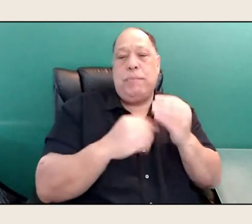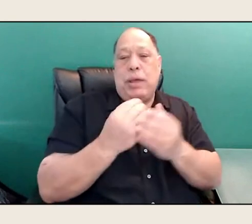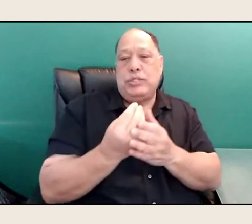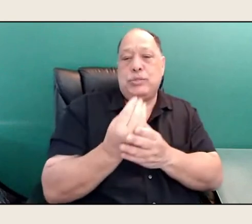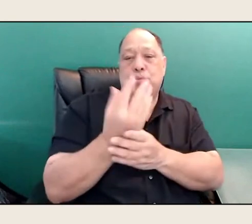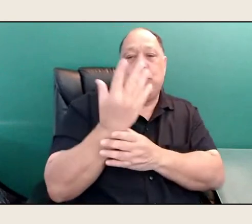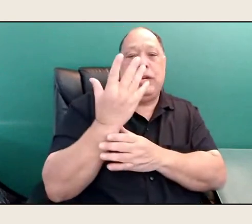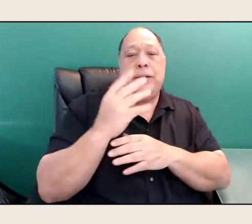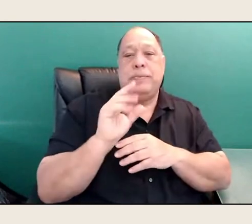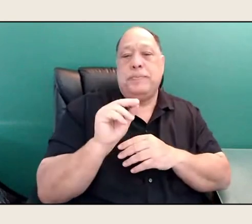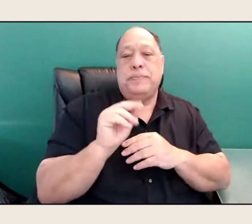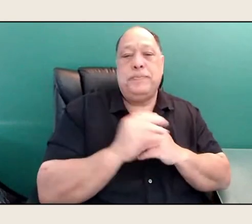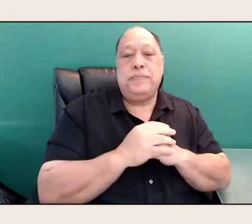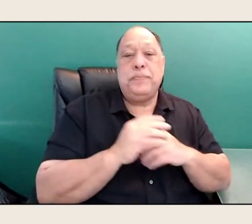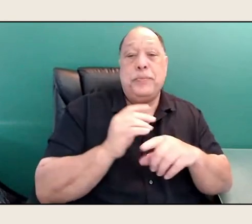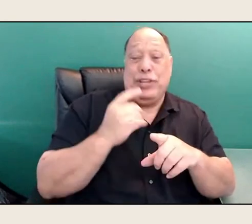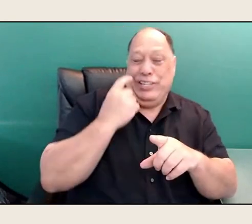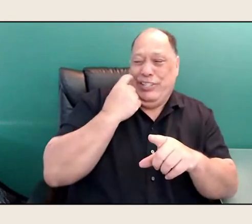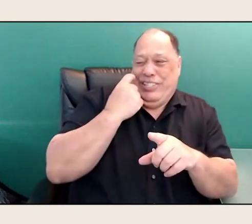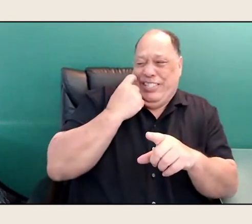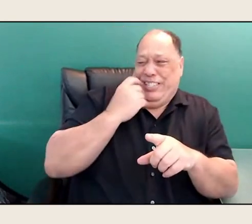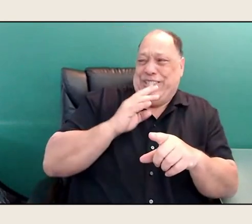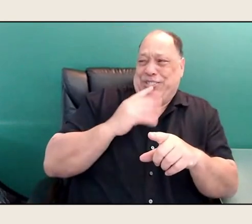Yeah. You just told one. Yeah.